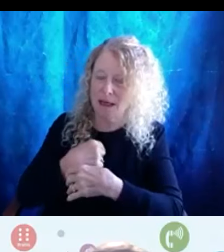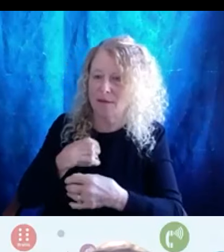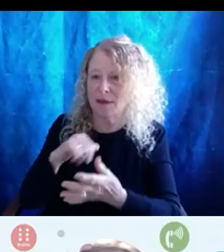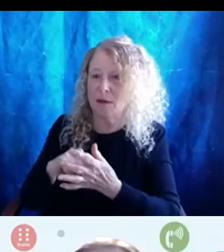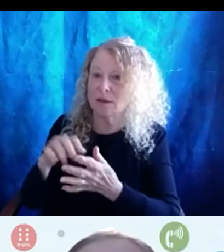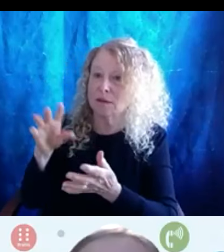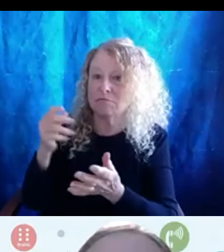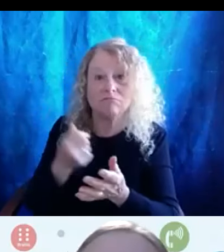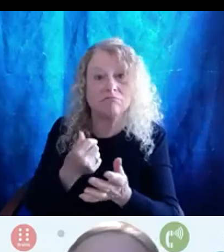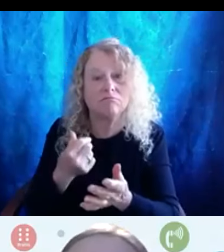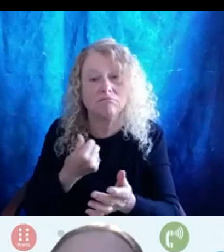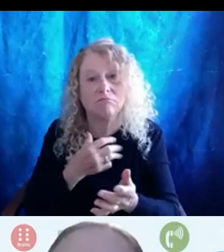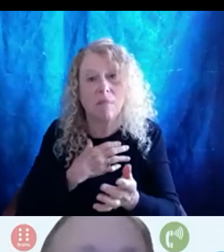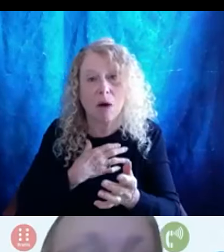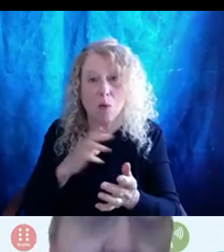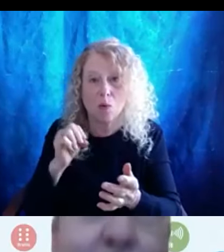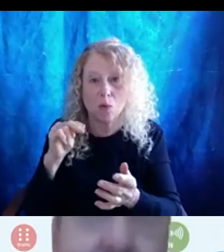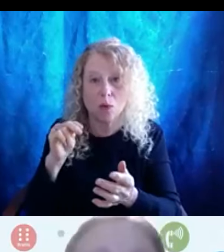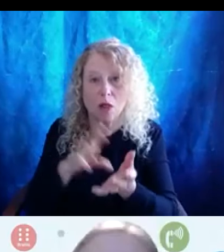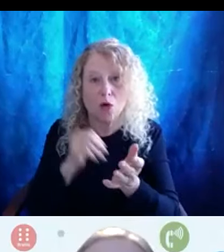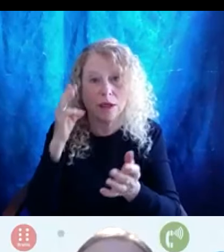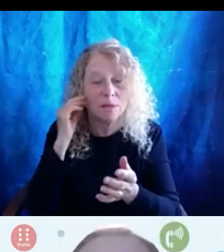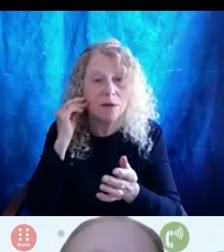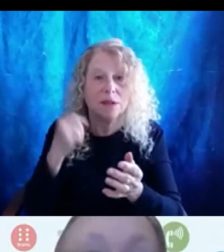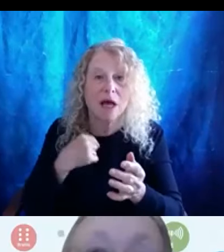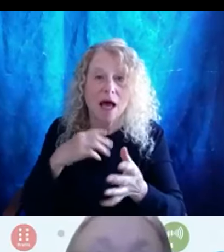since it was acquired after birth. It wasn't something that I grew up with